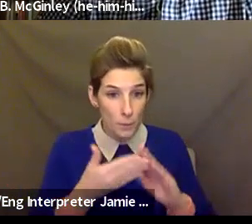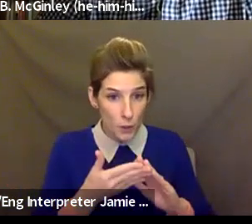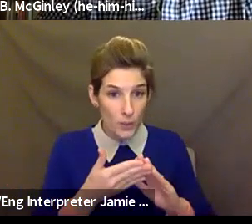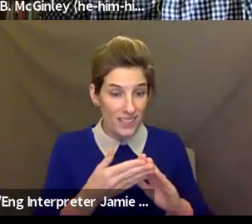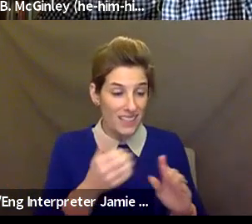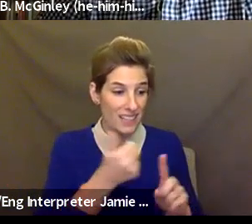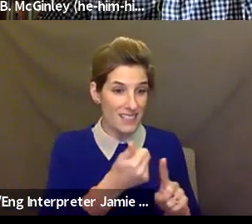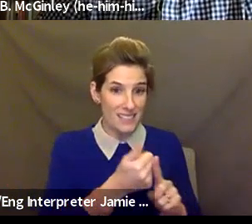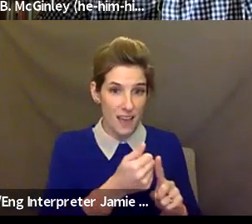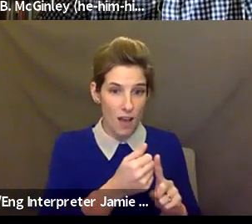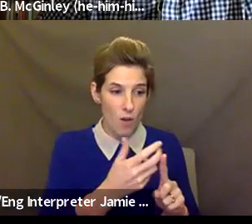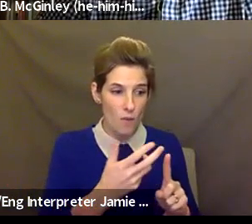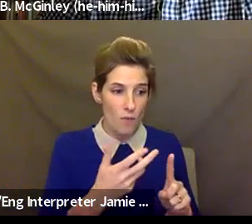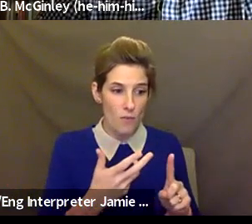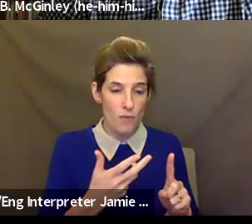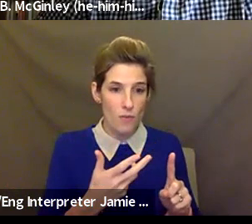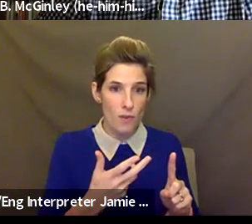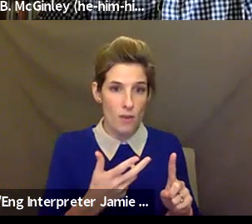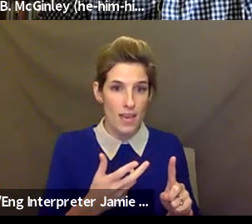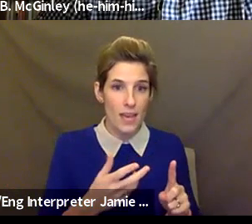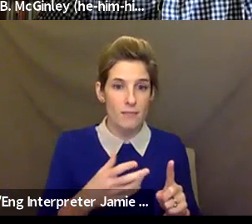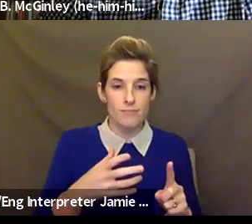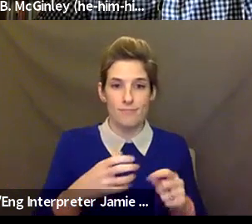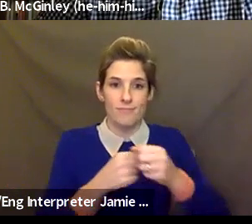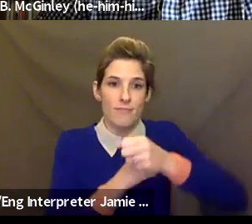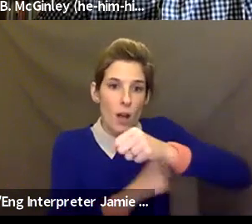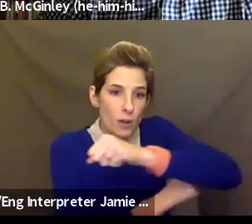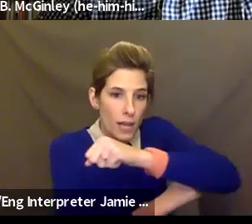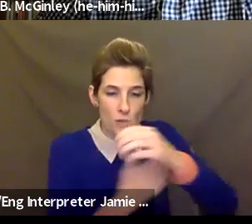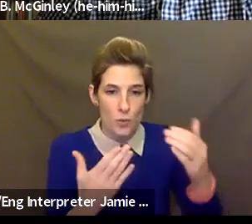that you have in your workshops, there's another level of